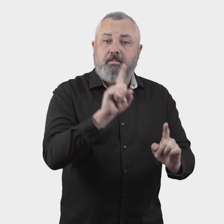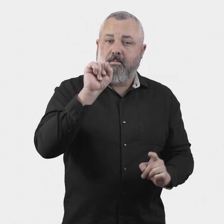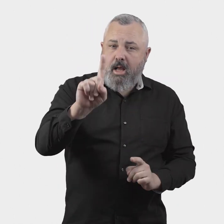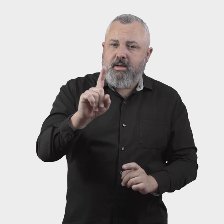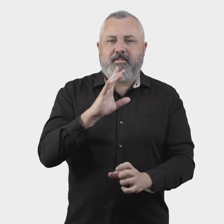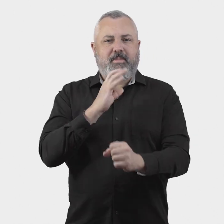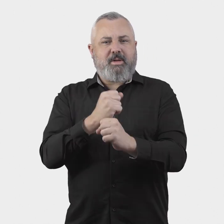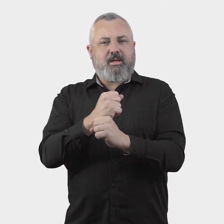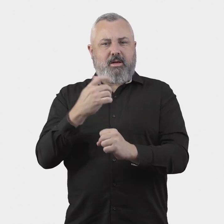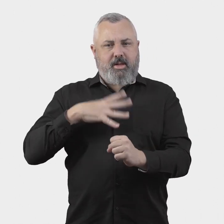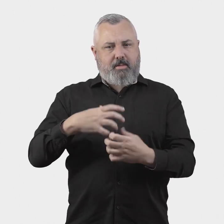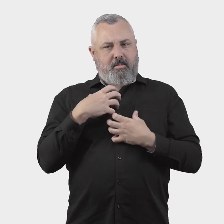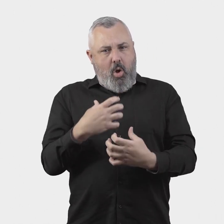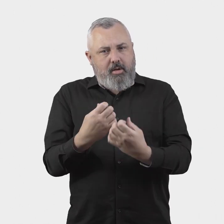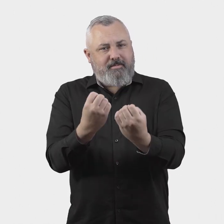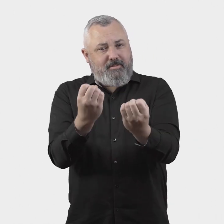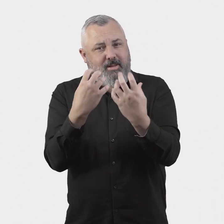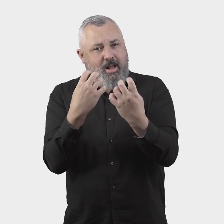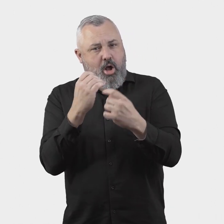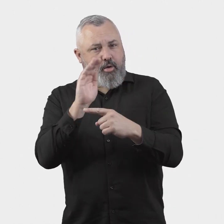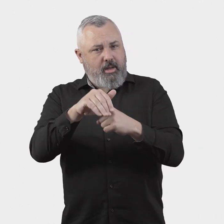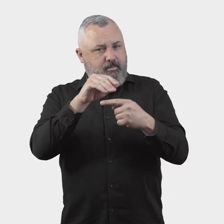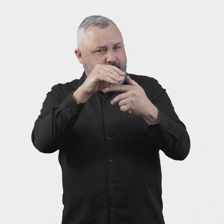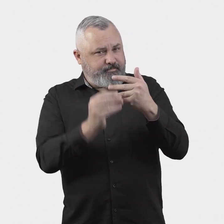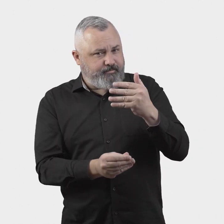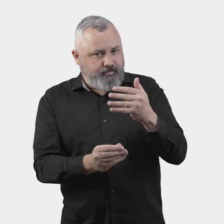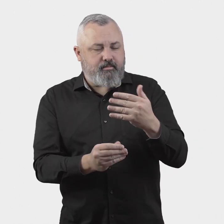The government is interested in stakeholders’ views on: